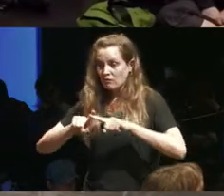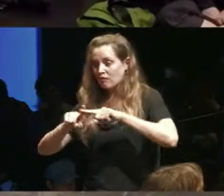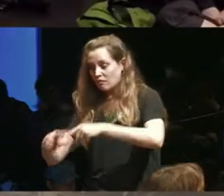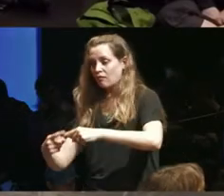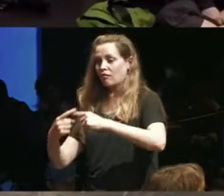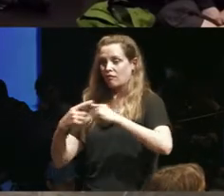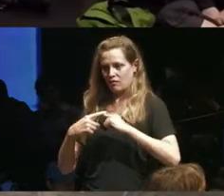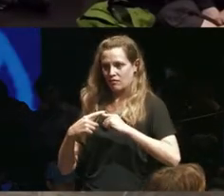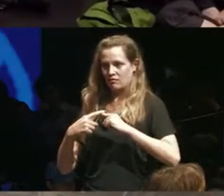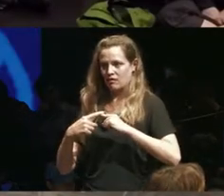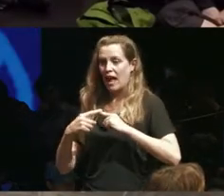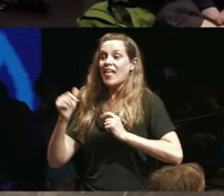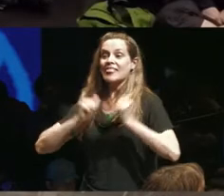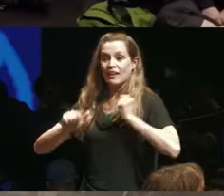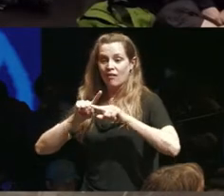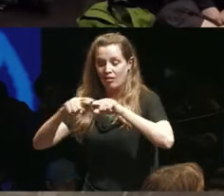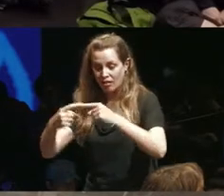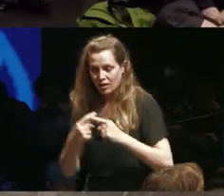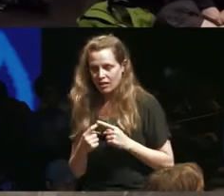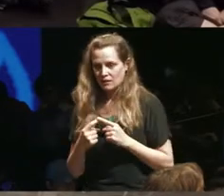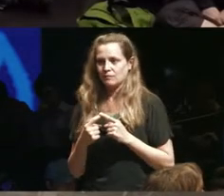we make theater is interdependent we can't start working until everyone's in